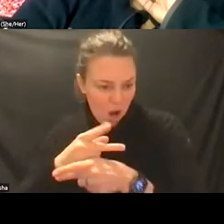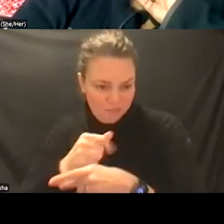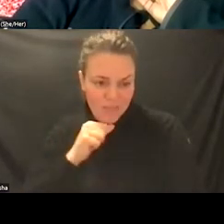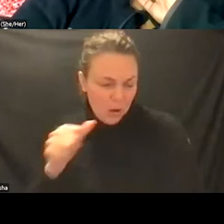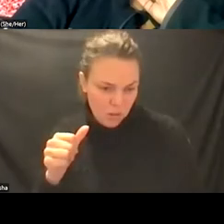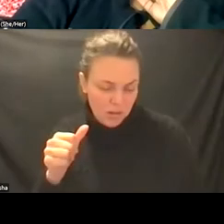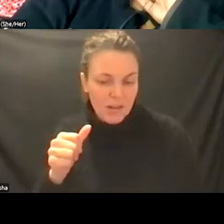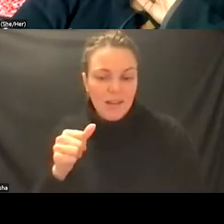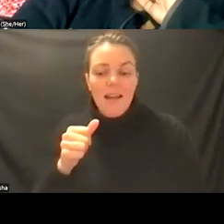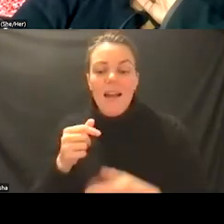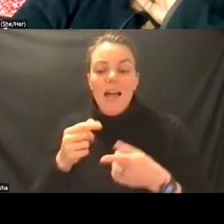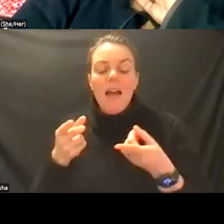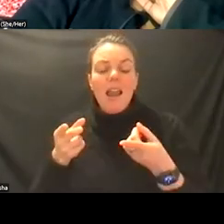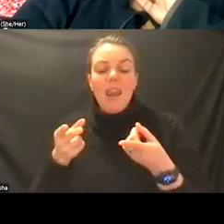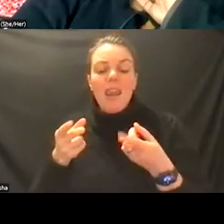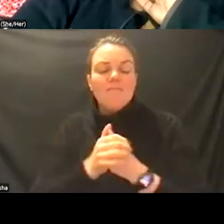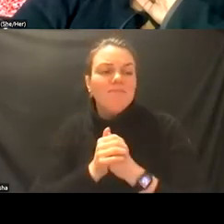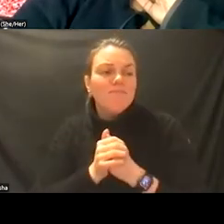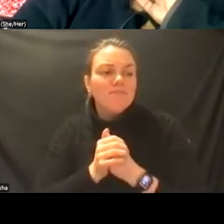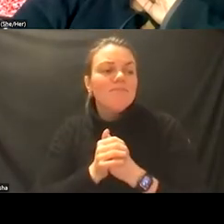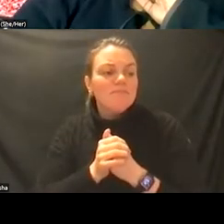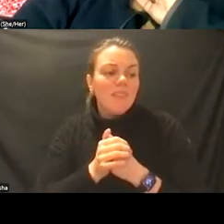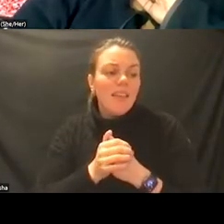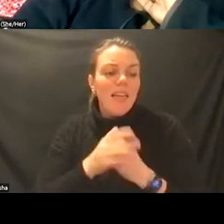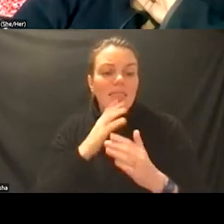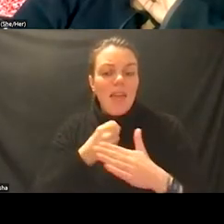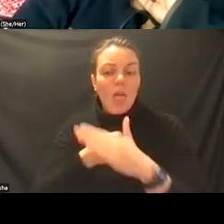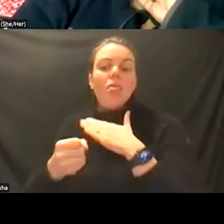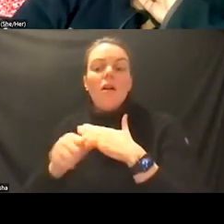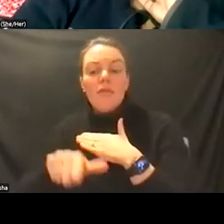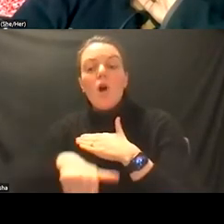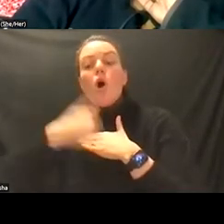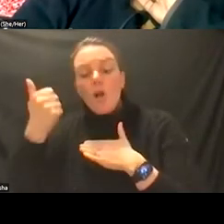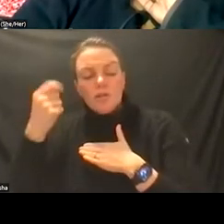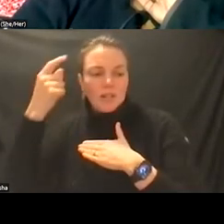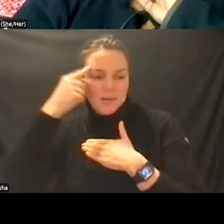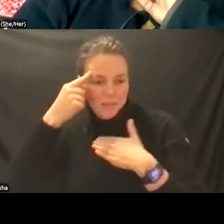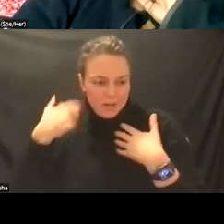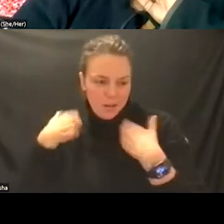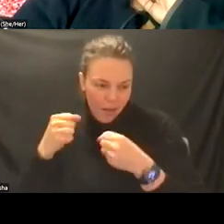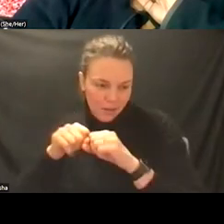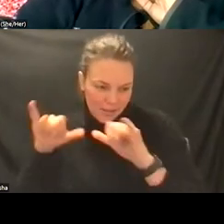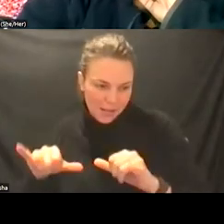what we sometimes call the alternate mental health system which is courts and jails and what what